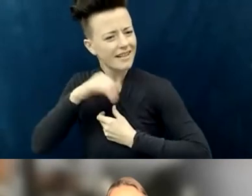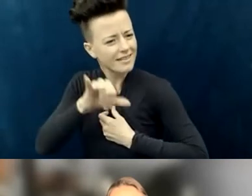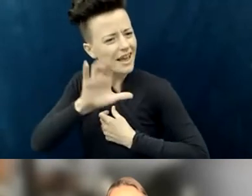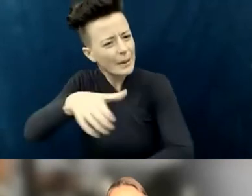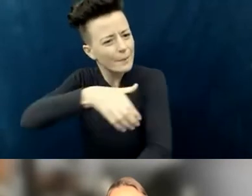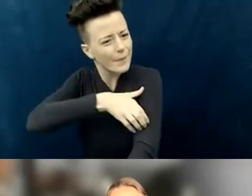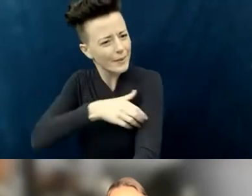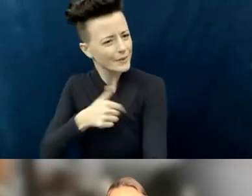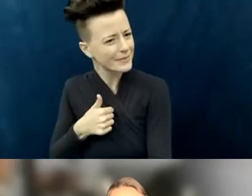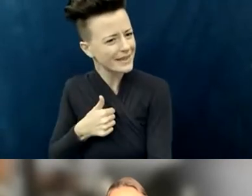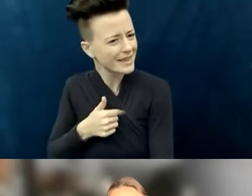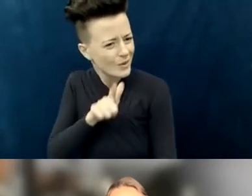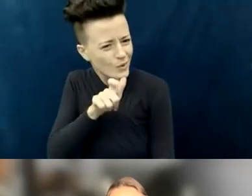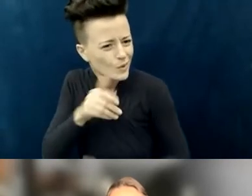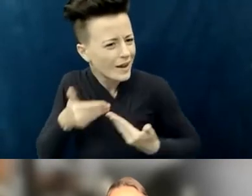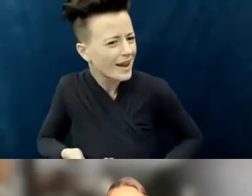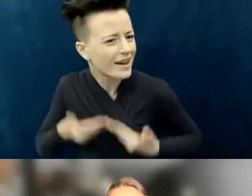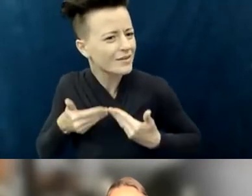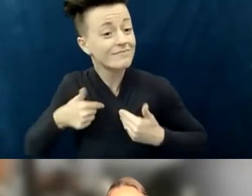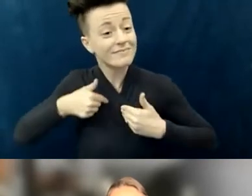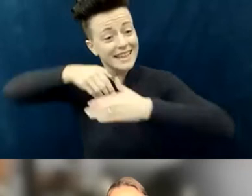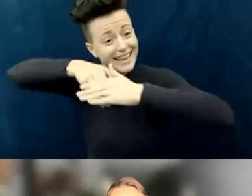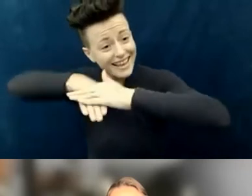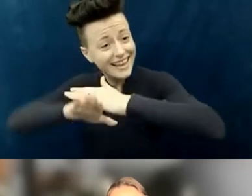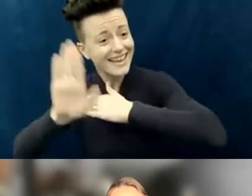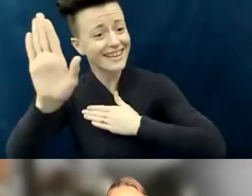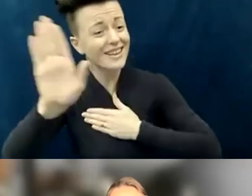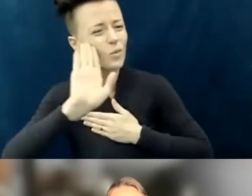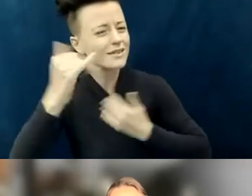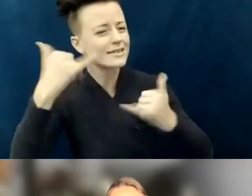Somehow, heaven's gonna be a place where all of us are celebrating.